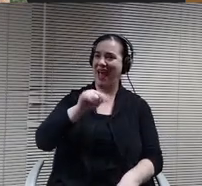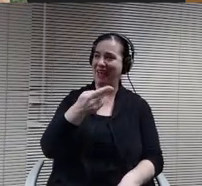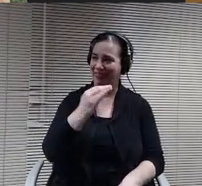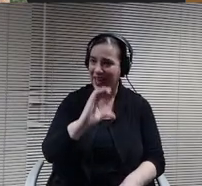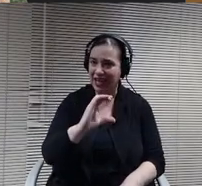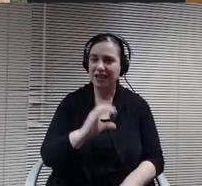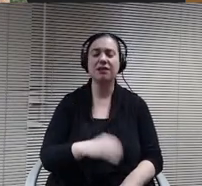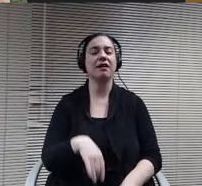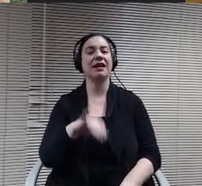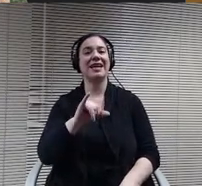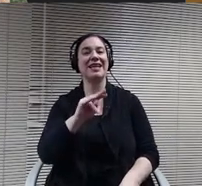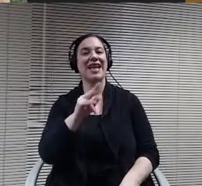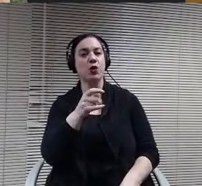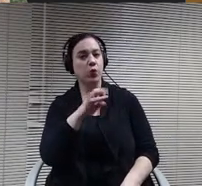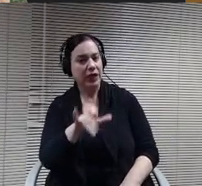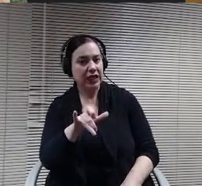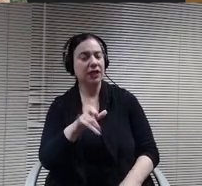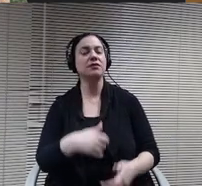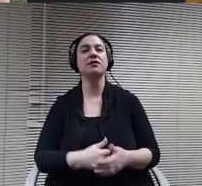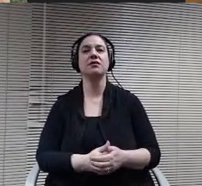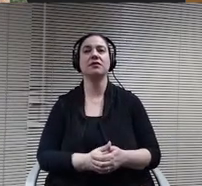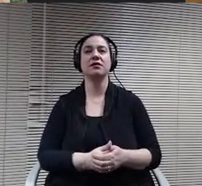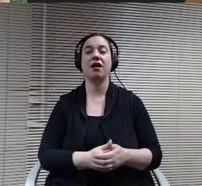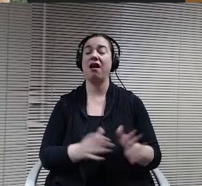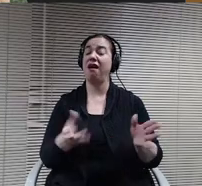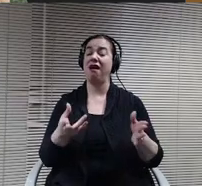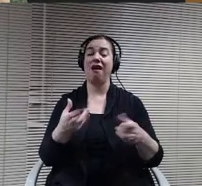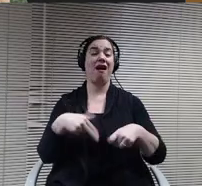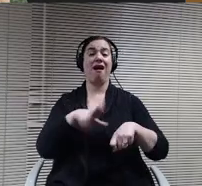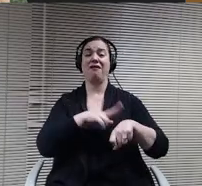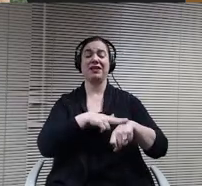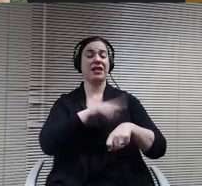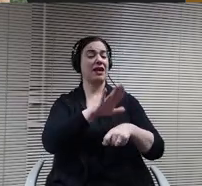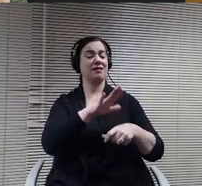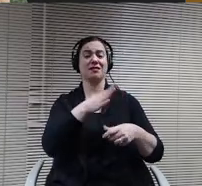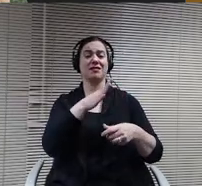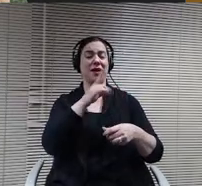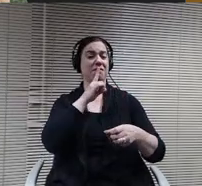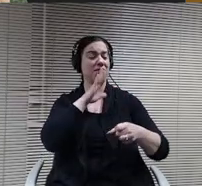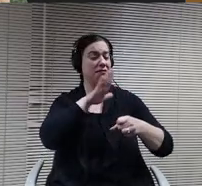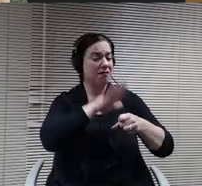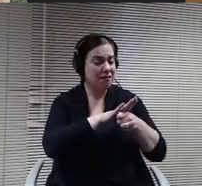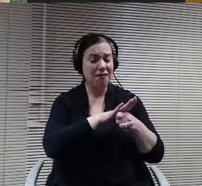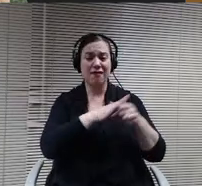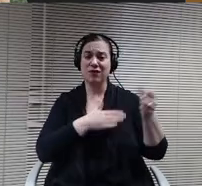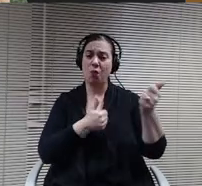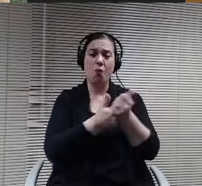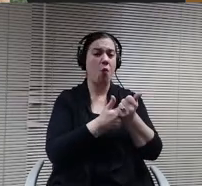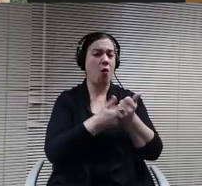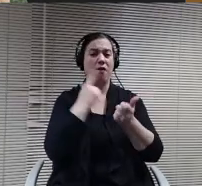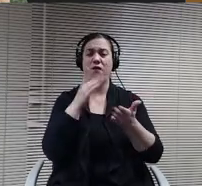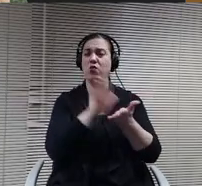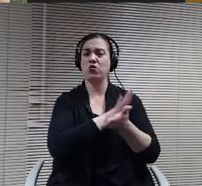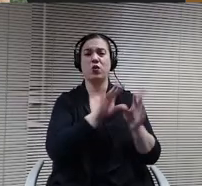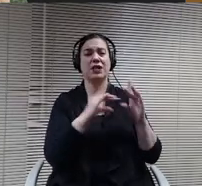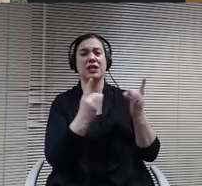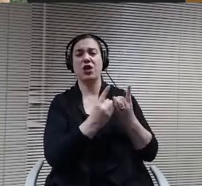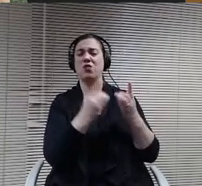Is absolutely conviction and supported. The Attacus School District is second to none and I think you did an excellent job as Vice chair.